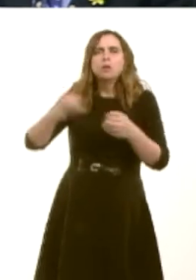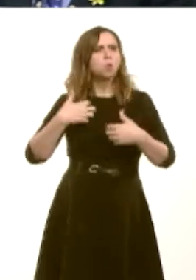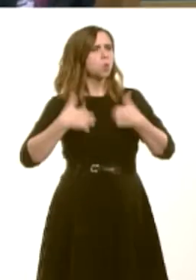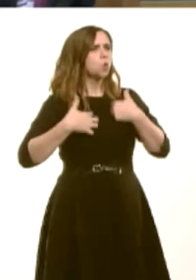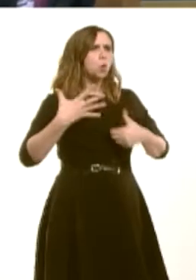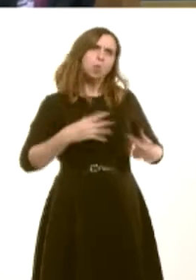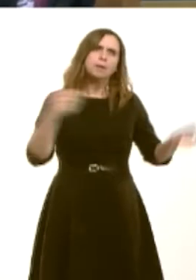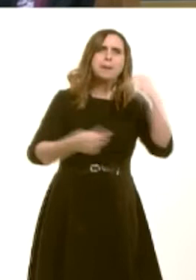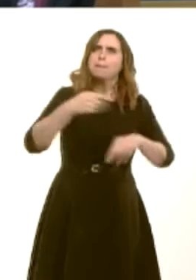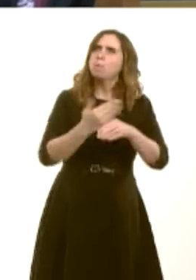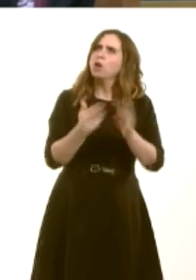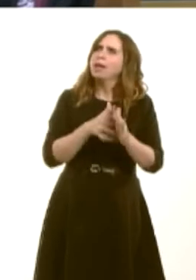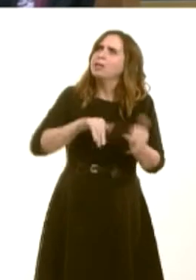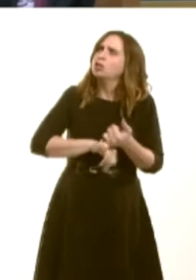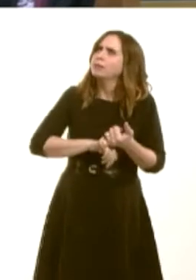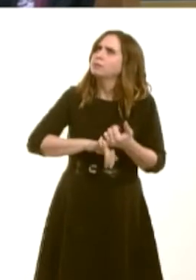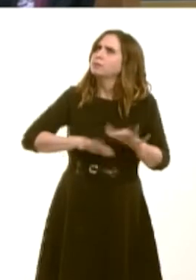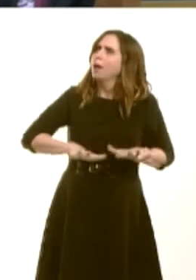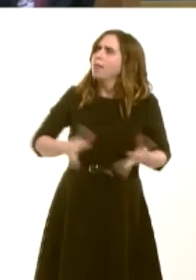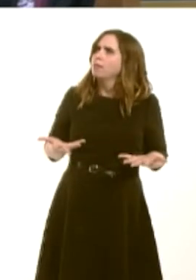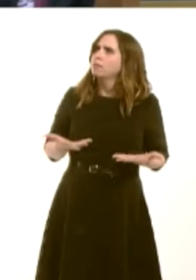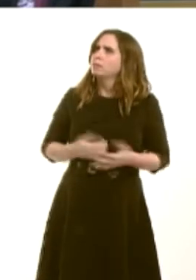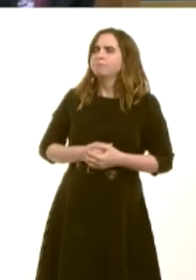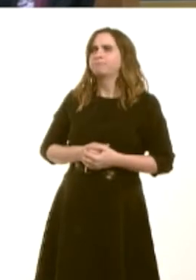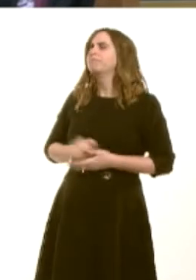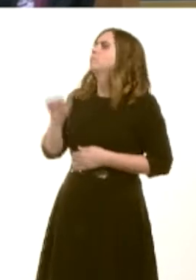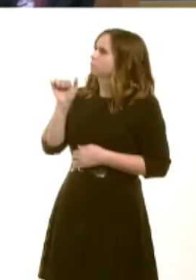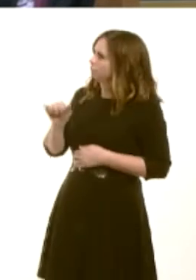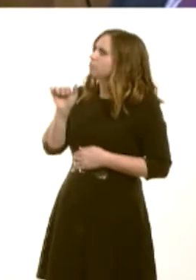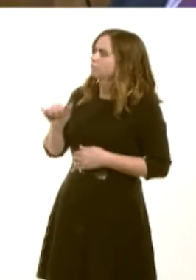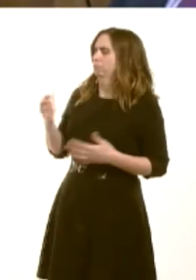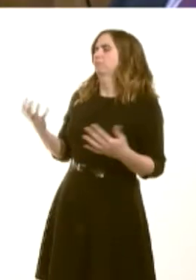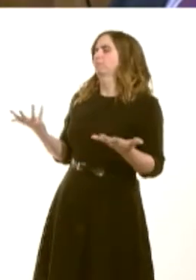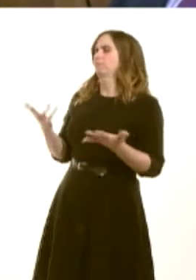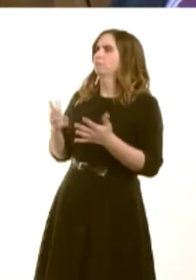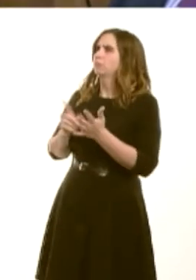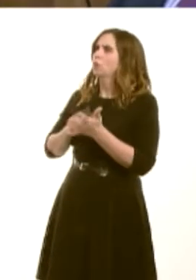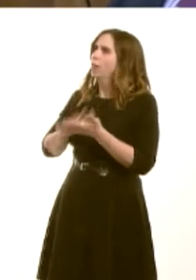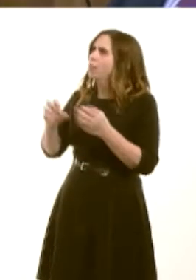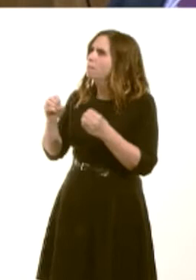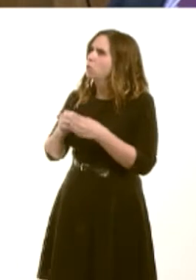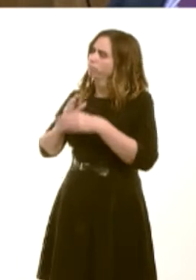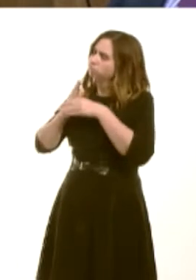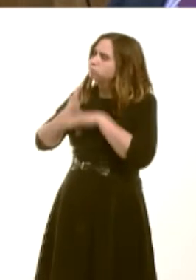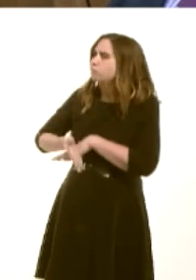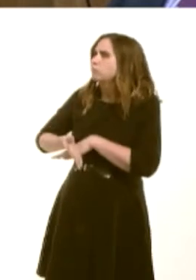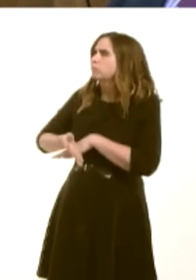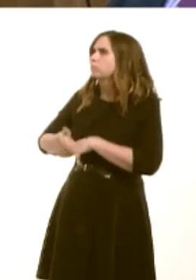NHS in Wales? Carwyn Jones: Absolutely. Of course. I know that the local health board are working very hard to make sure that that is the case, and